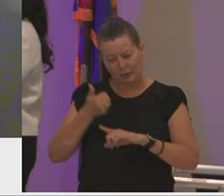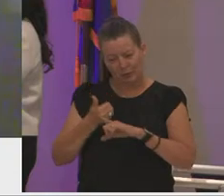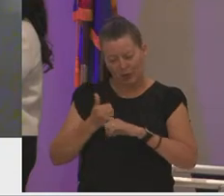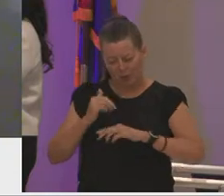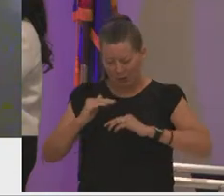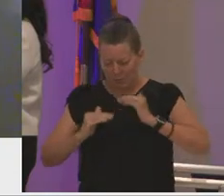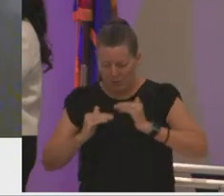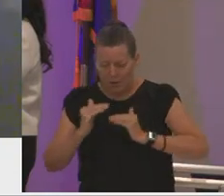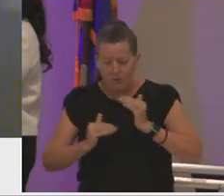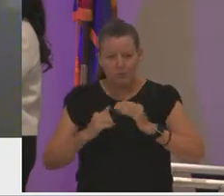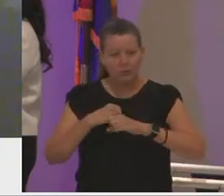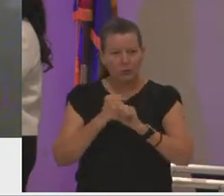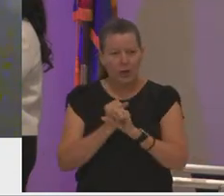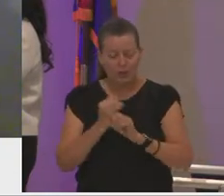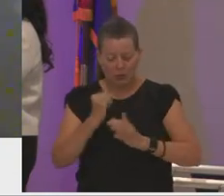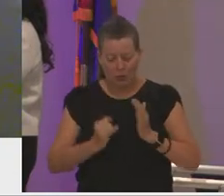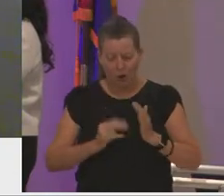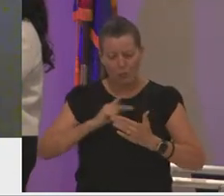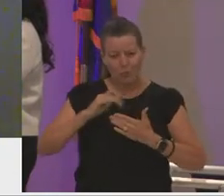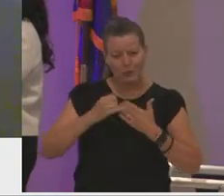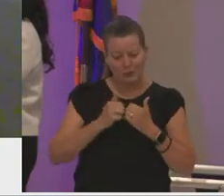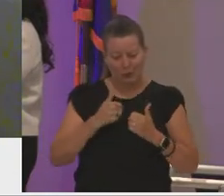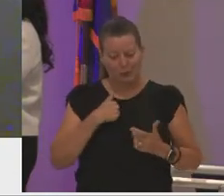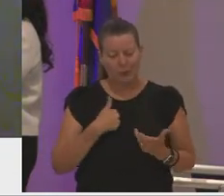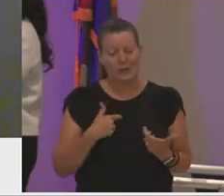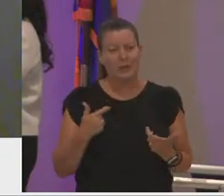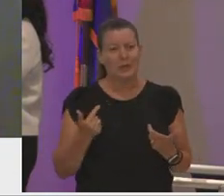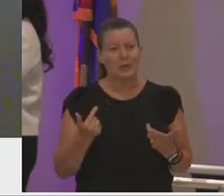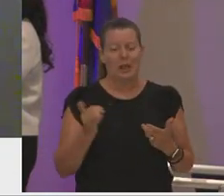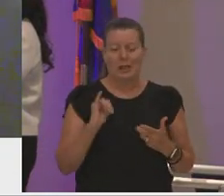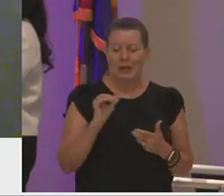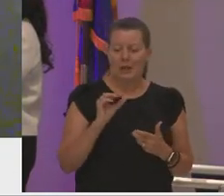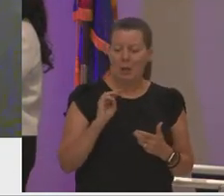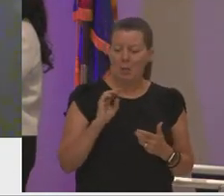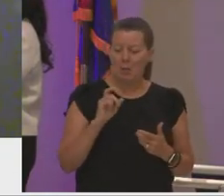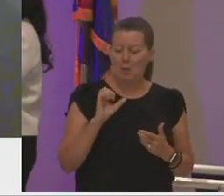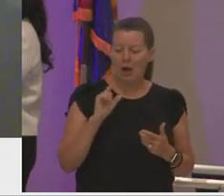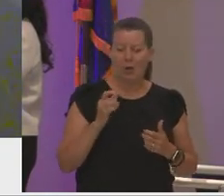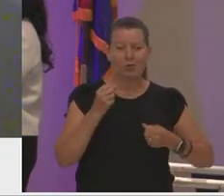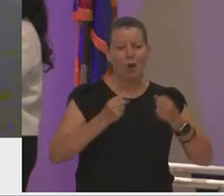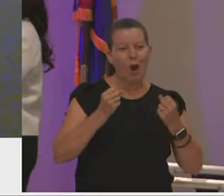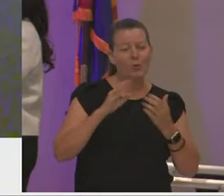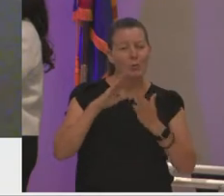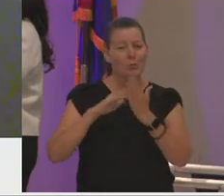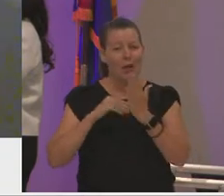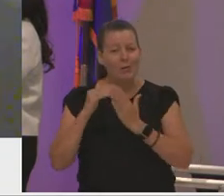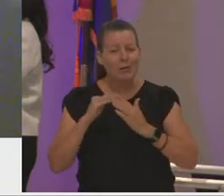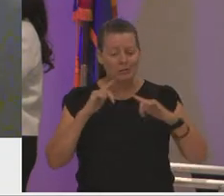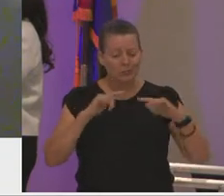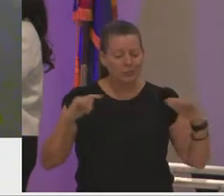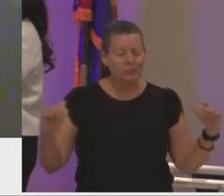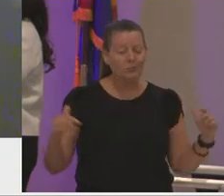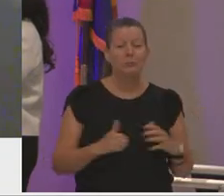create art projects with me at home such as model cars or paintings he would even end up helping me